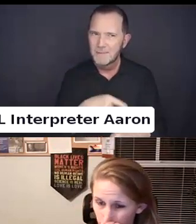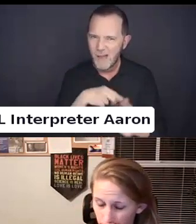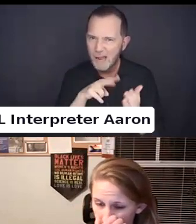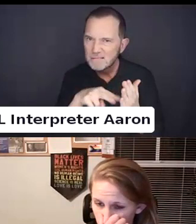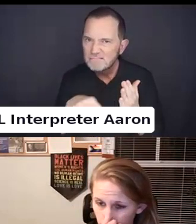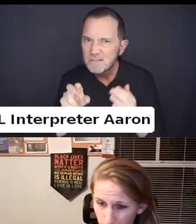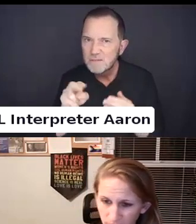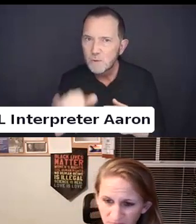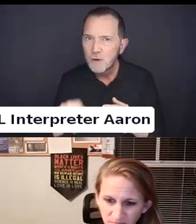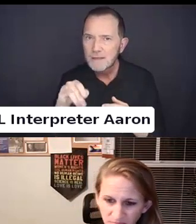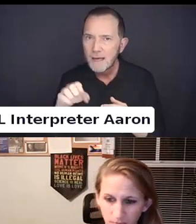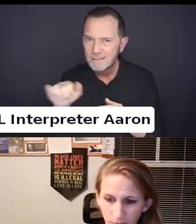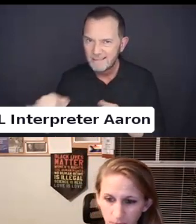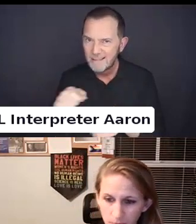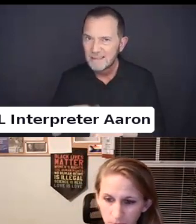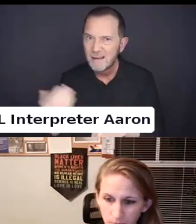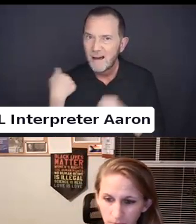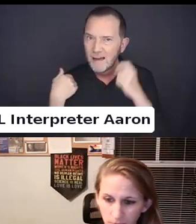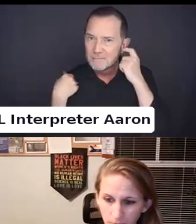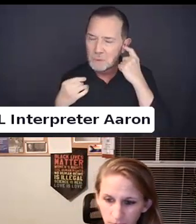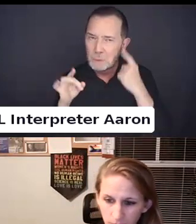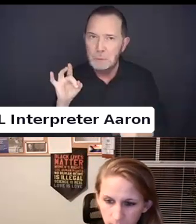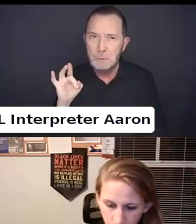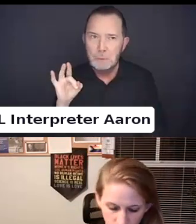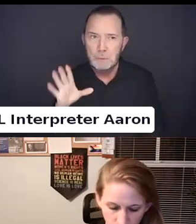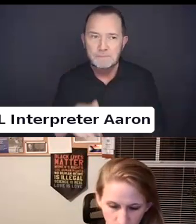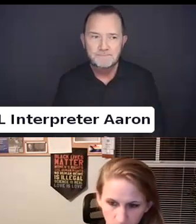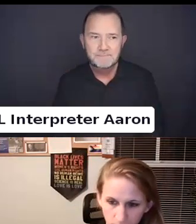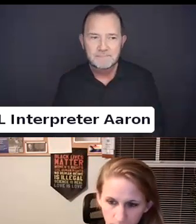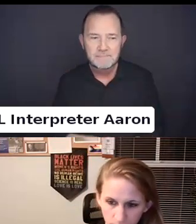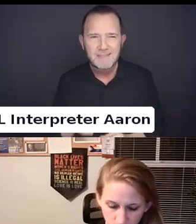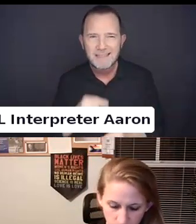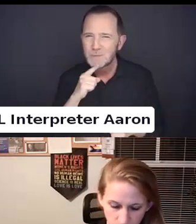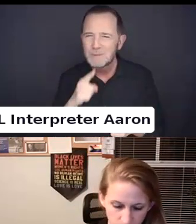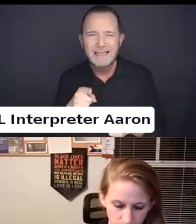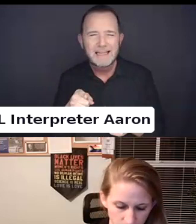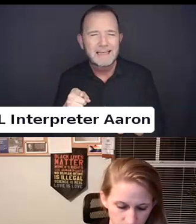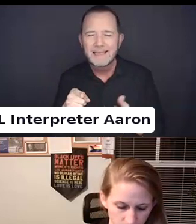It is just the same cycle of life.